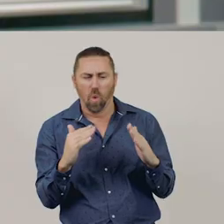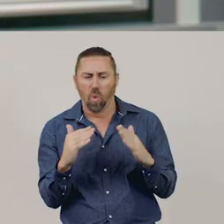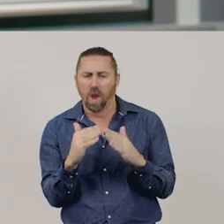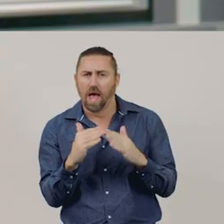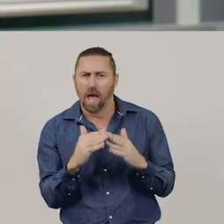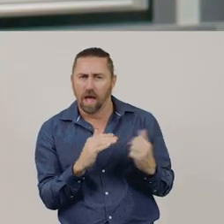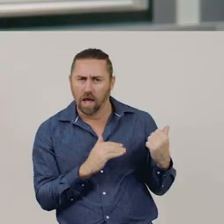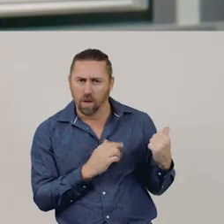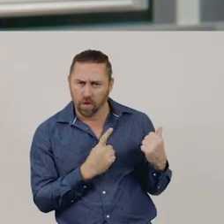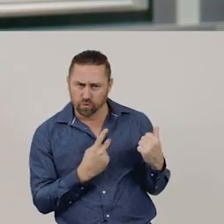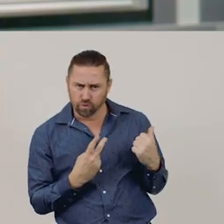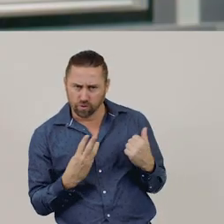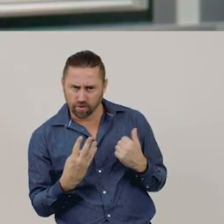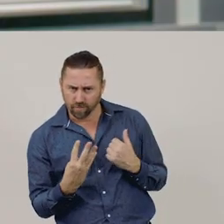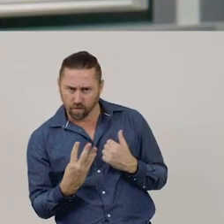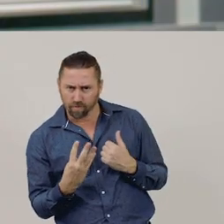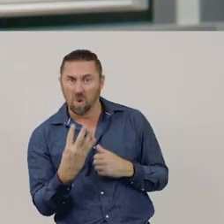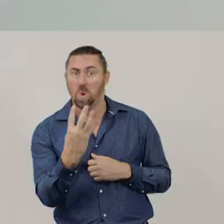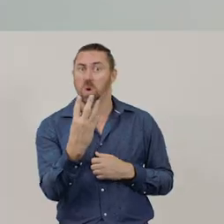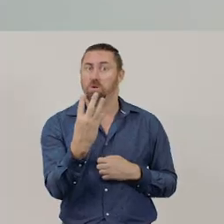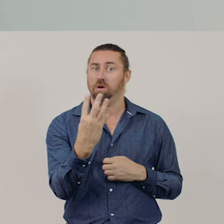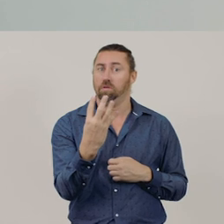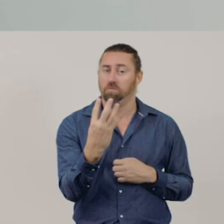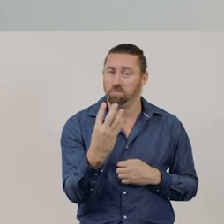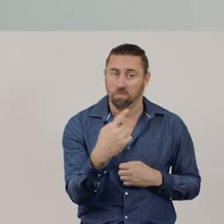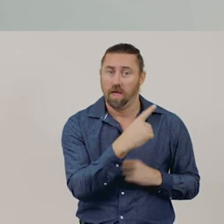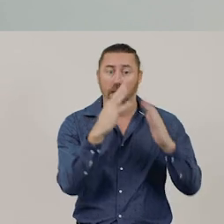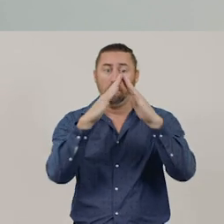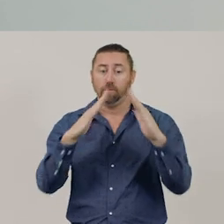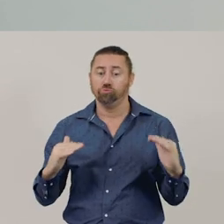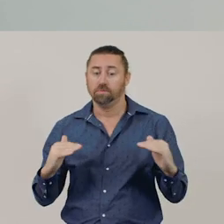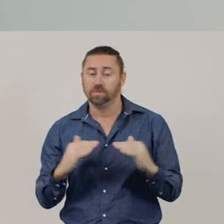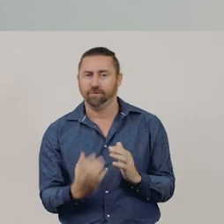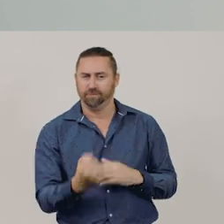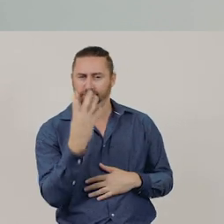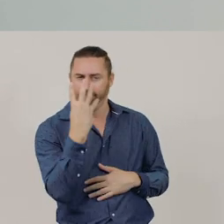One, two, three, four. This pyramid has four vertices.